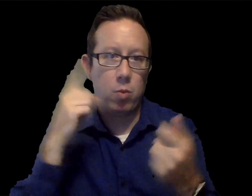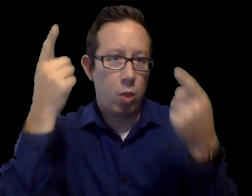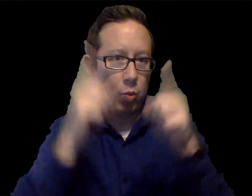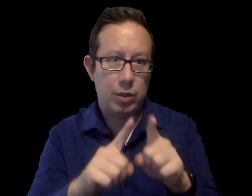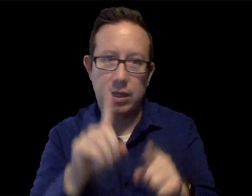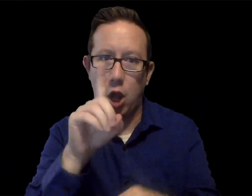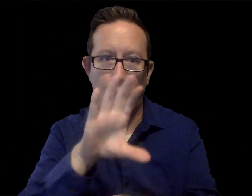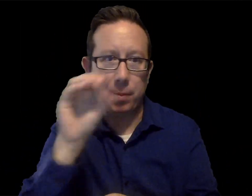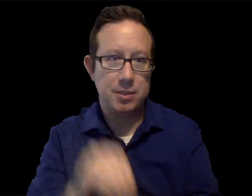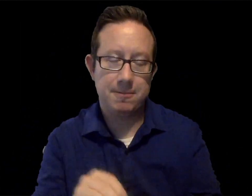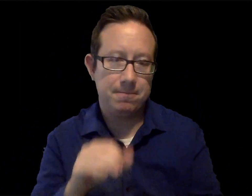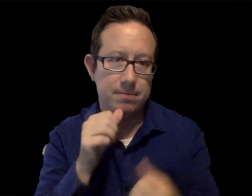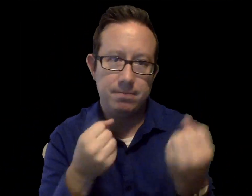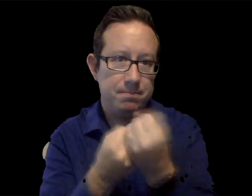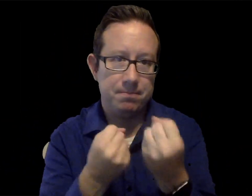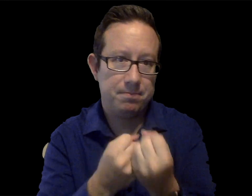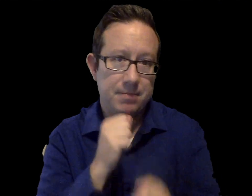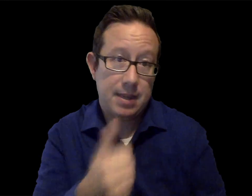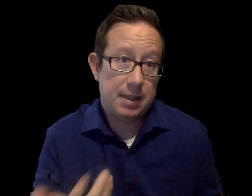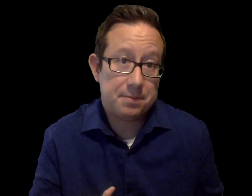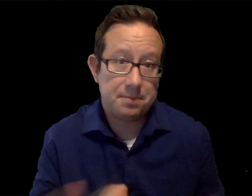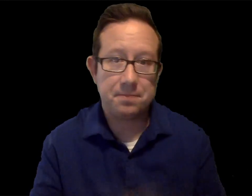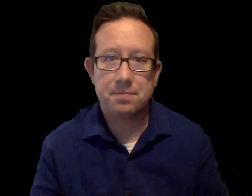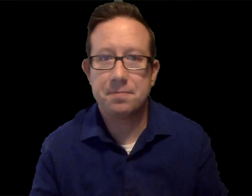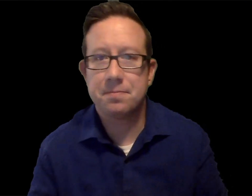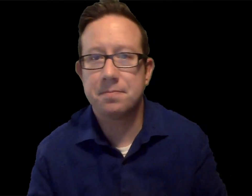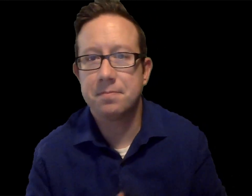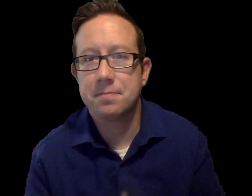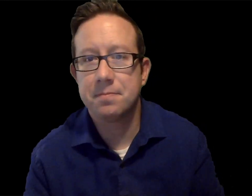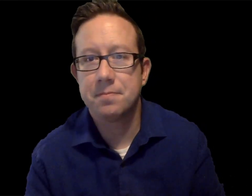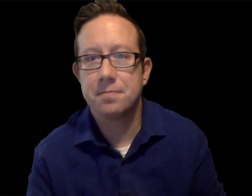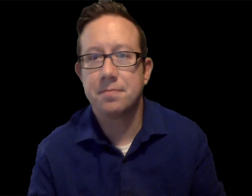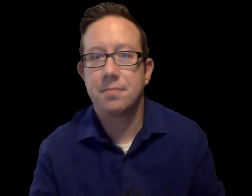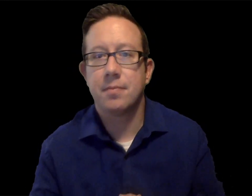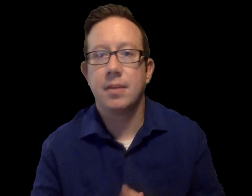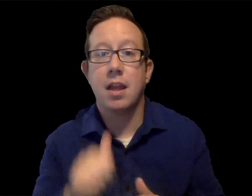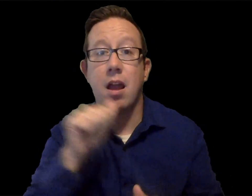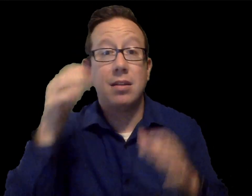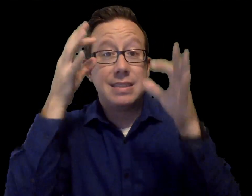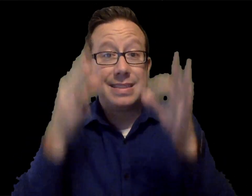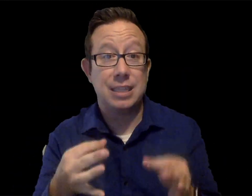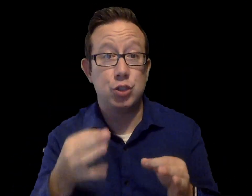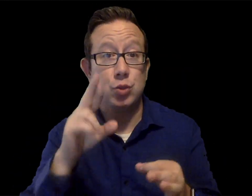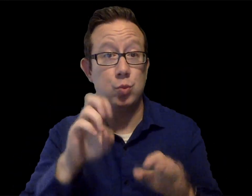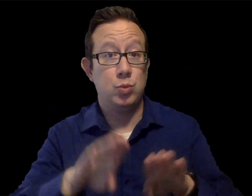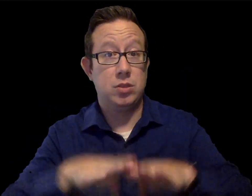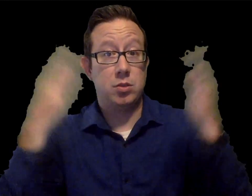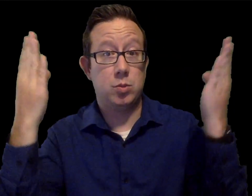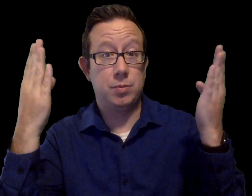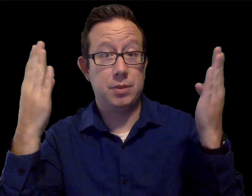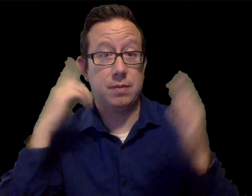Again, not 100% of people will agree or be in support one way or another completely.